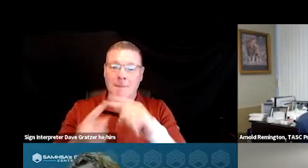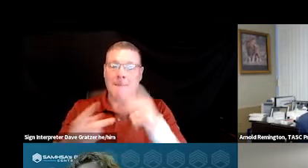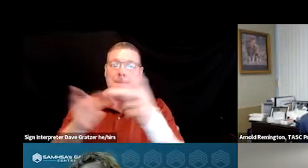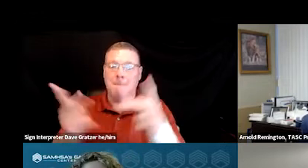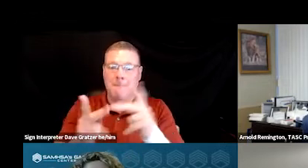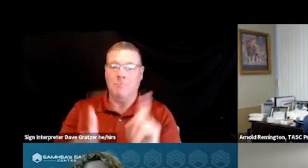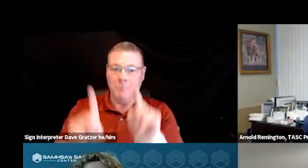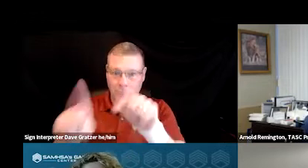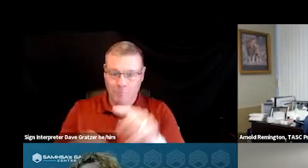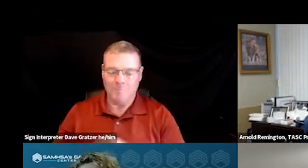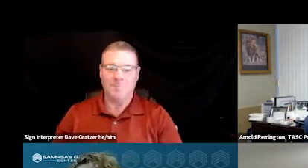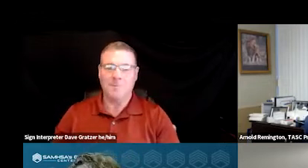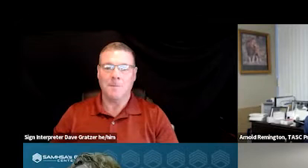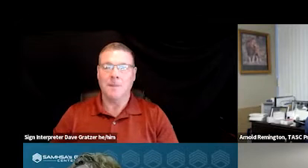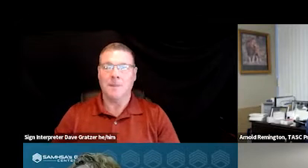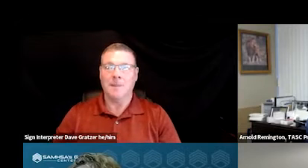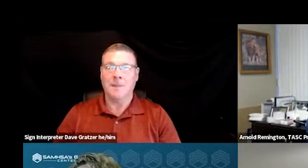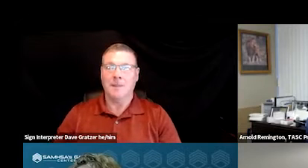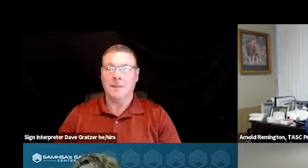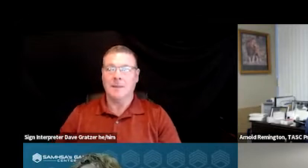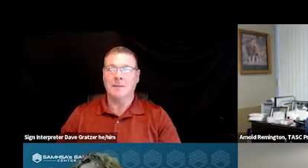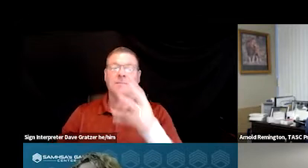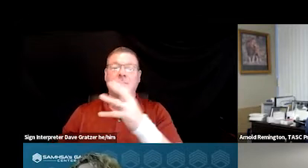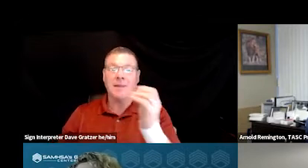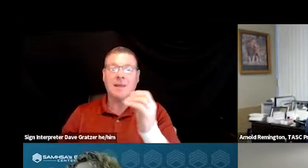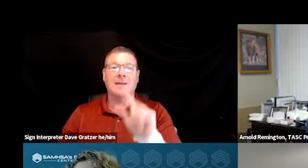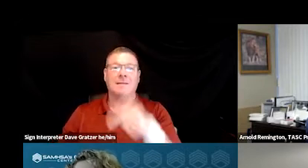And next slide please.